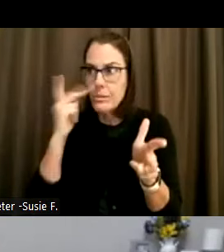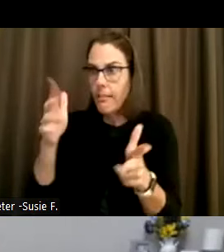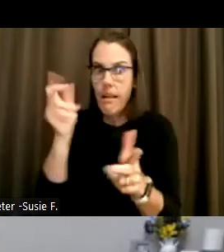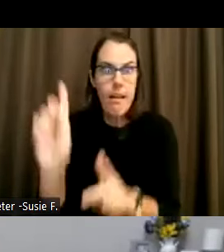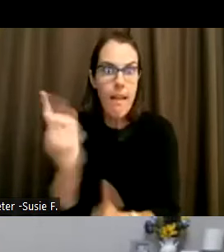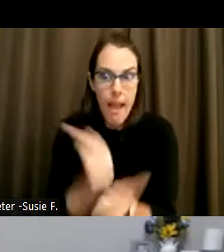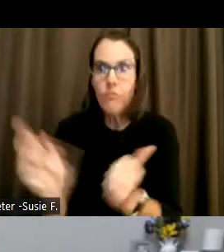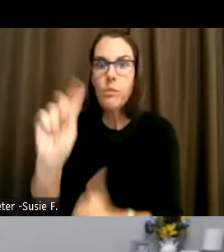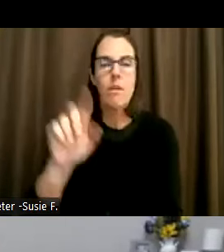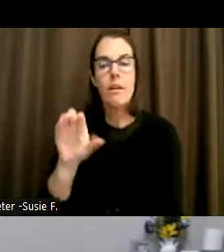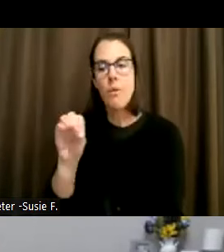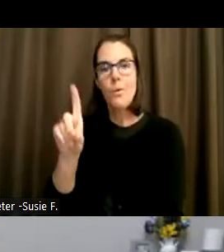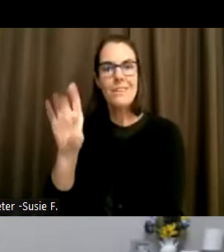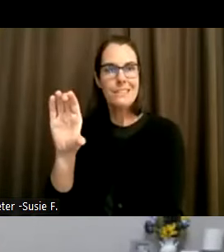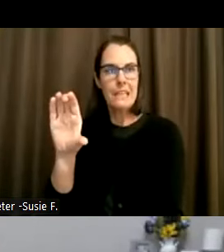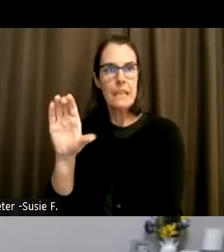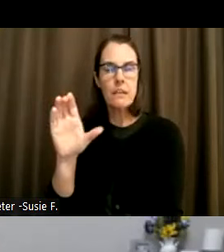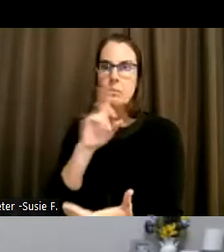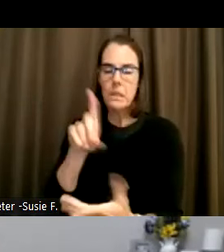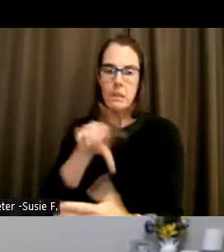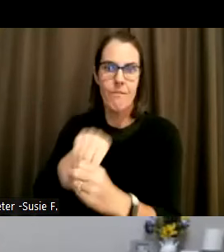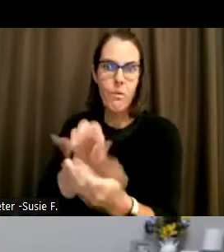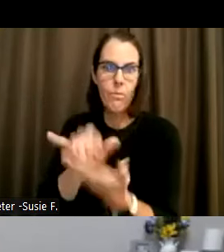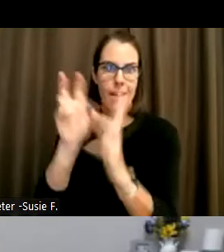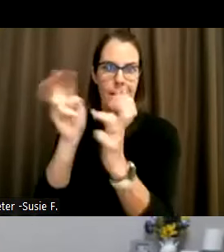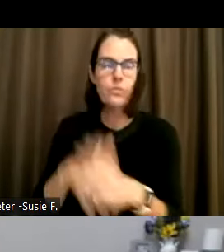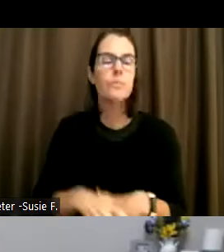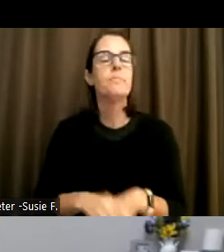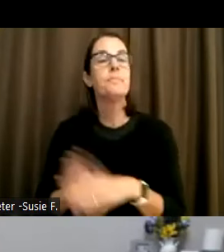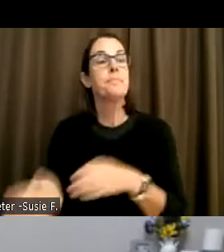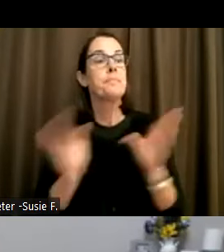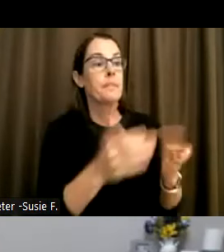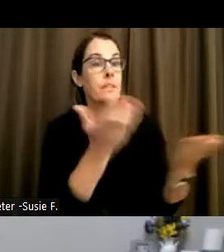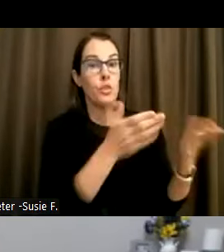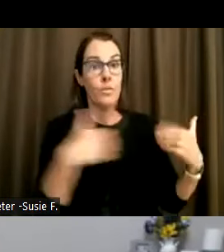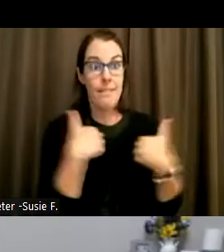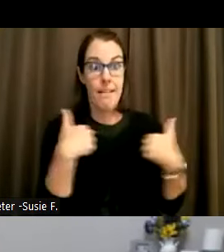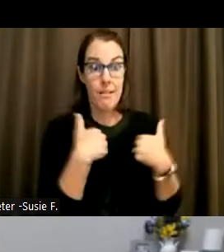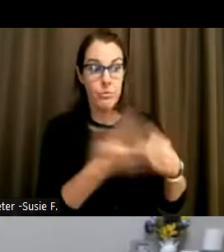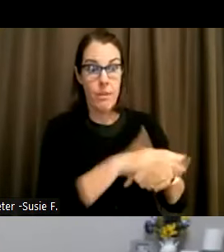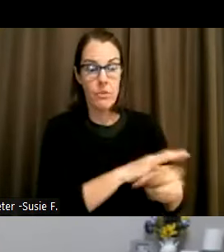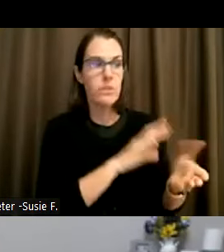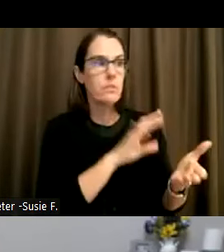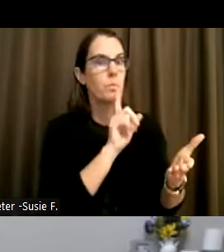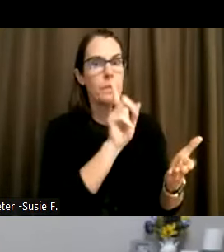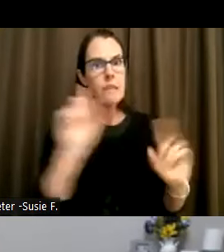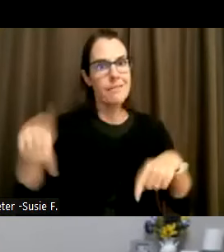deals a lot with that issue covers for service animals which has been an issue for many years at at on on